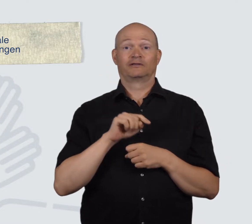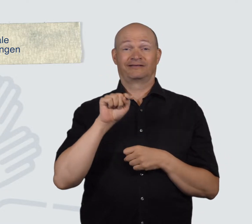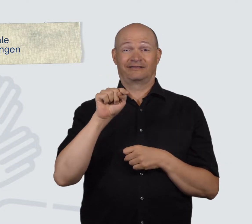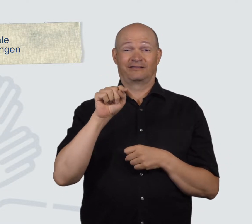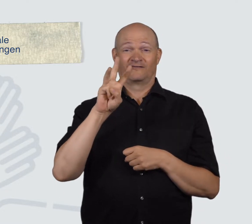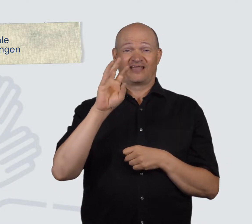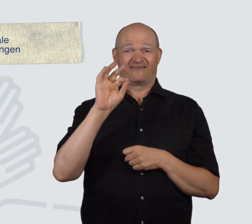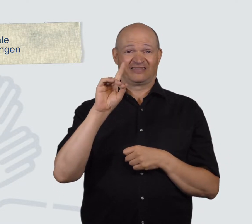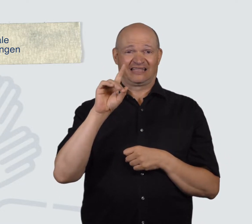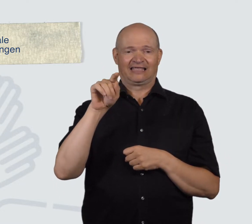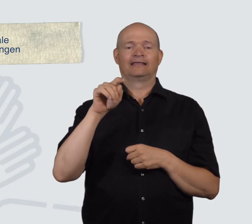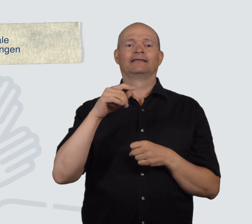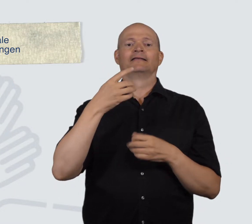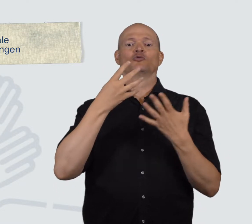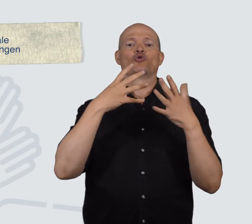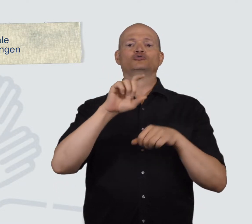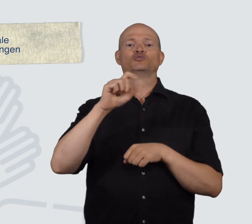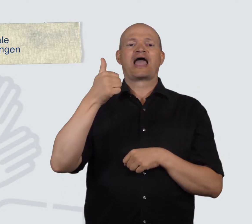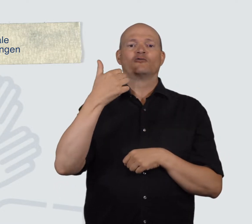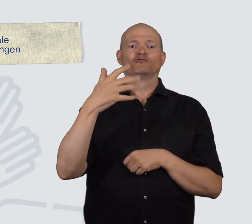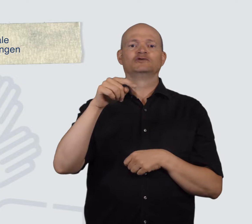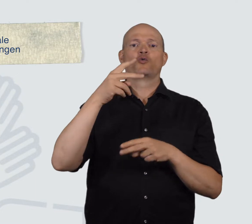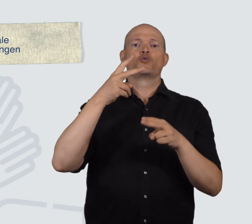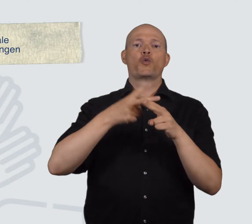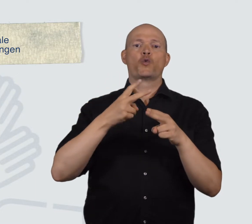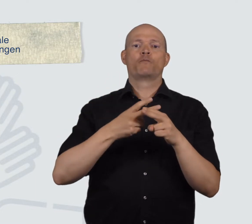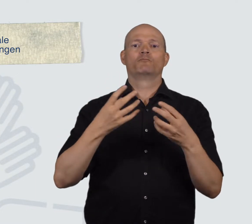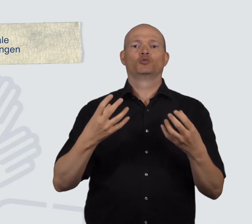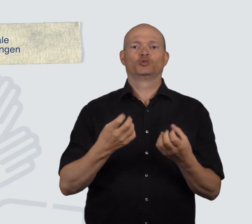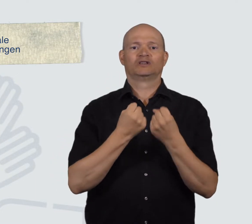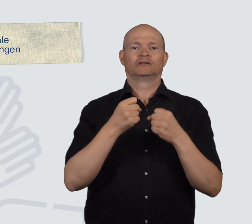Founded in Rome in 1951,